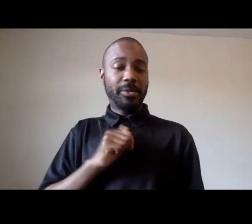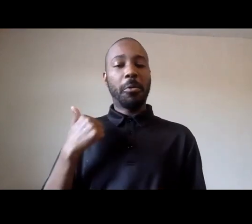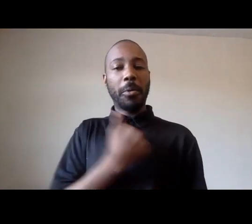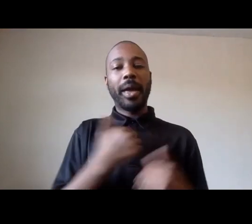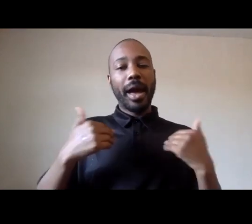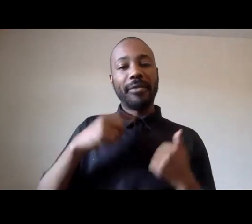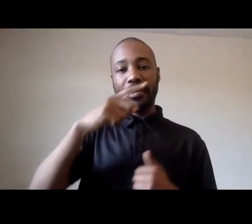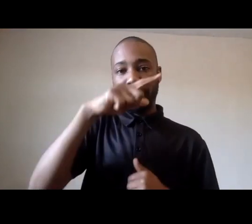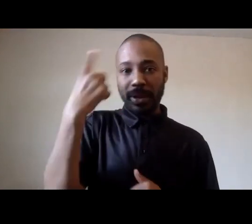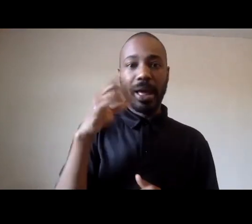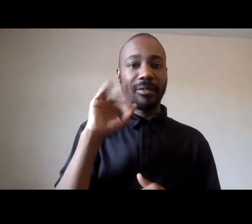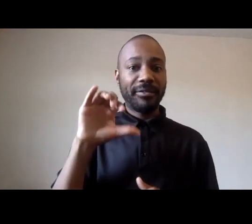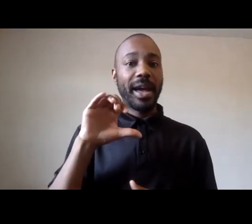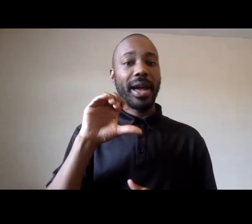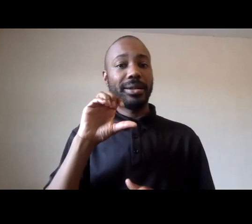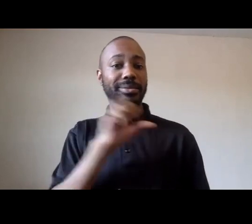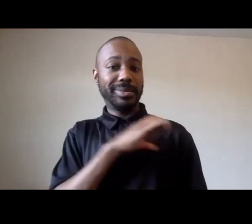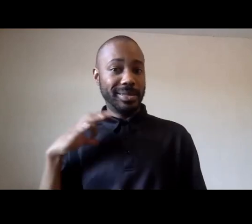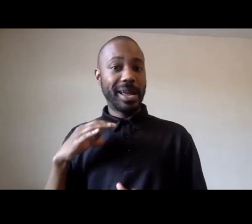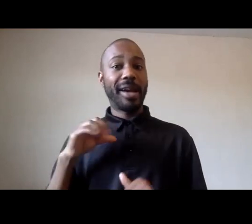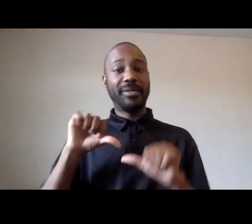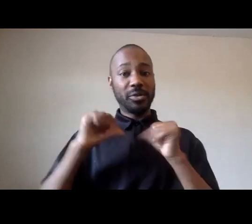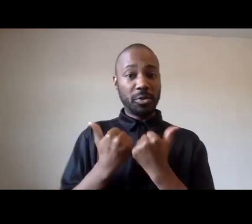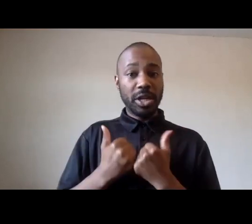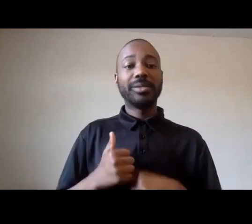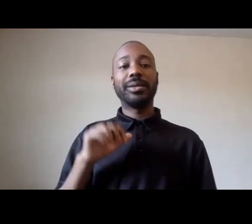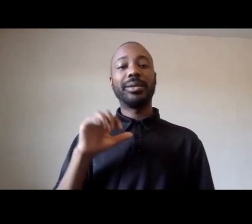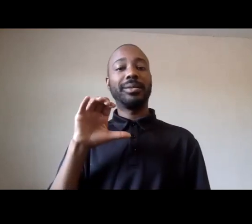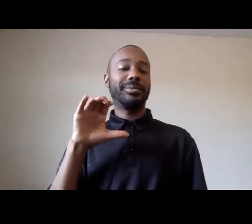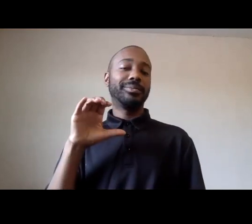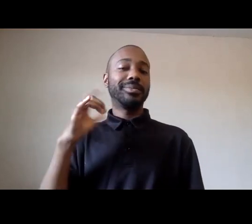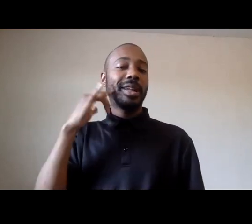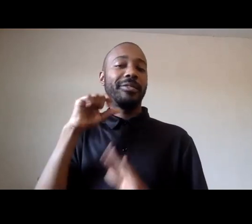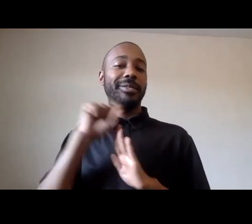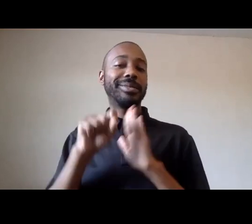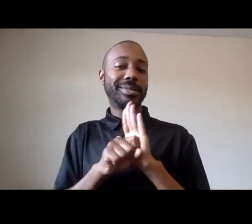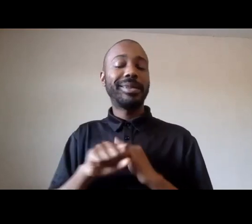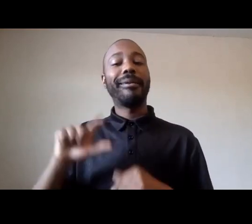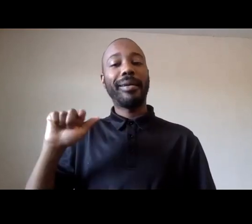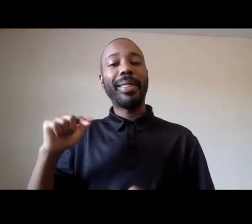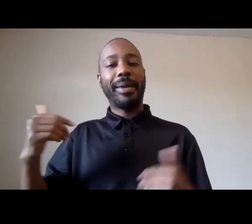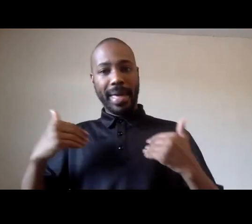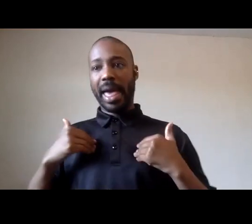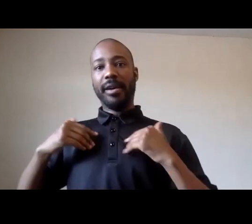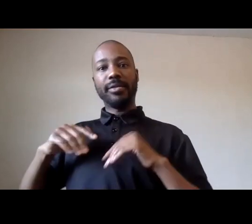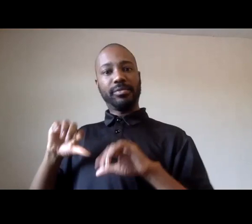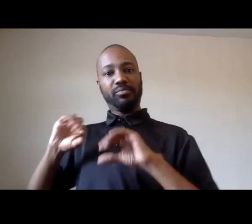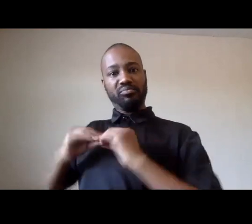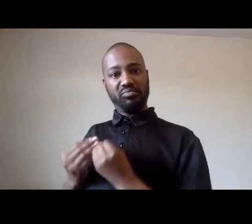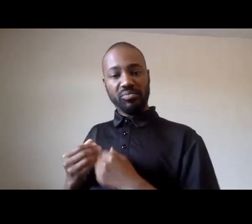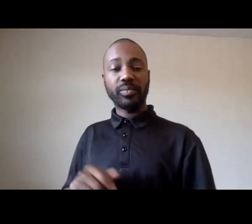black faculty and staff caucus at cal state la i hope you have one at northridge um you should be meeting regularly either in